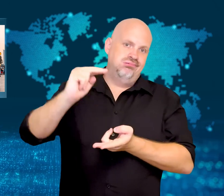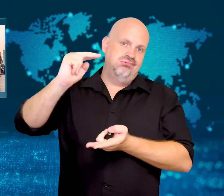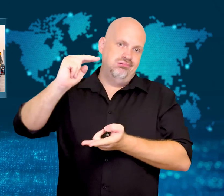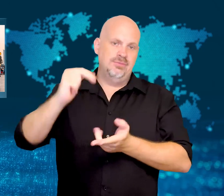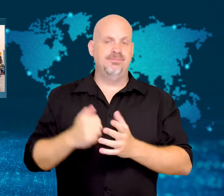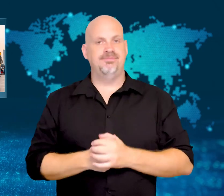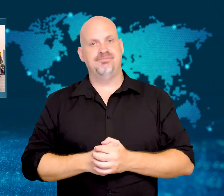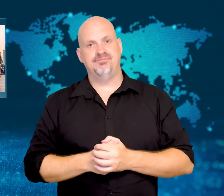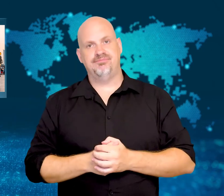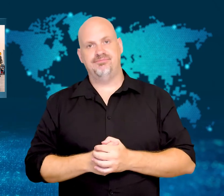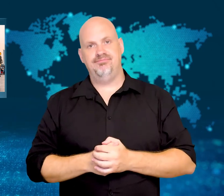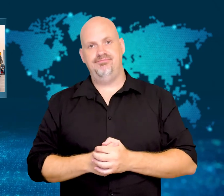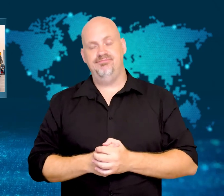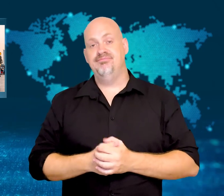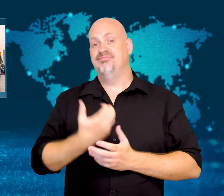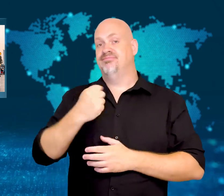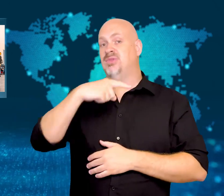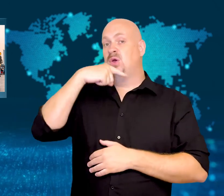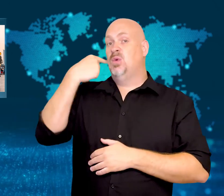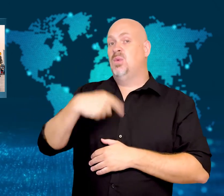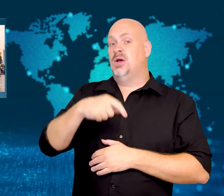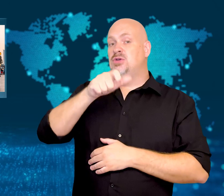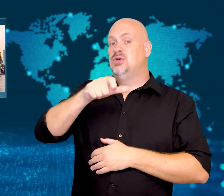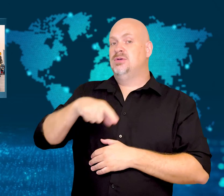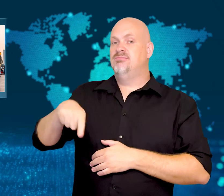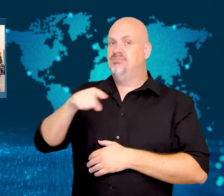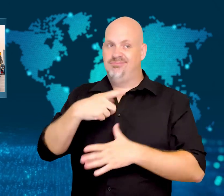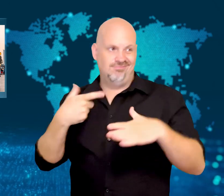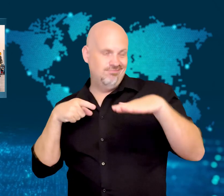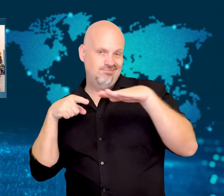in crude oil prices.